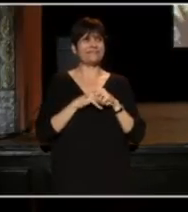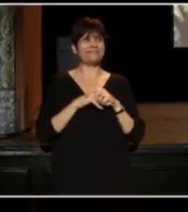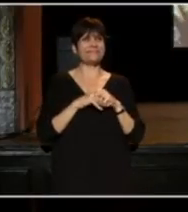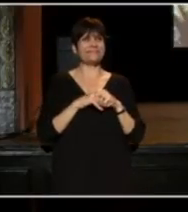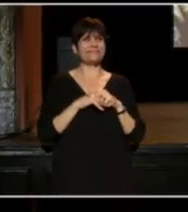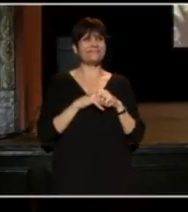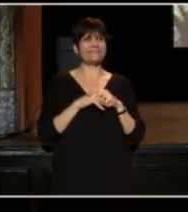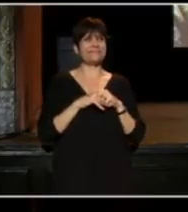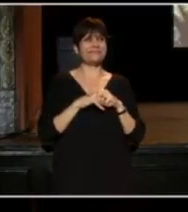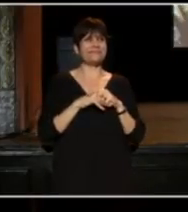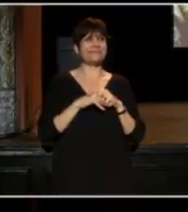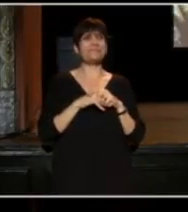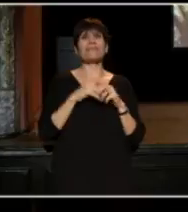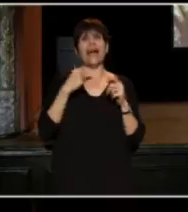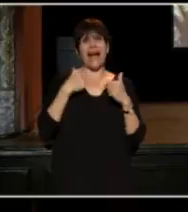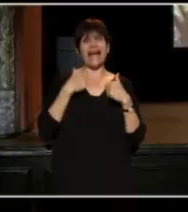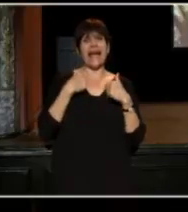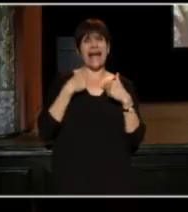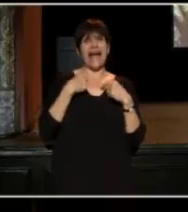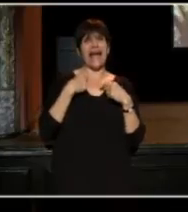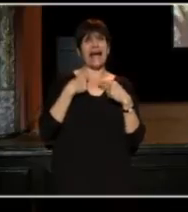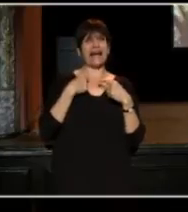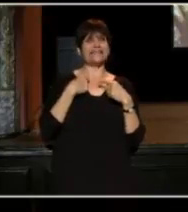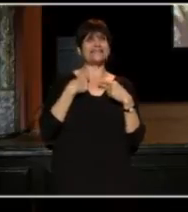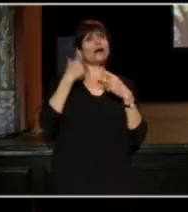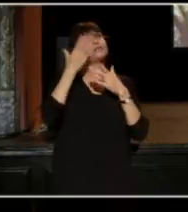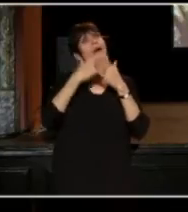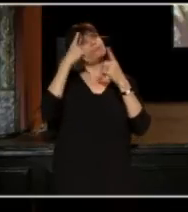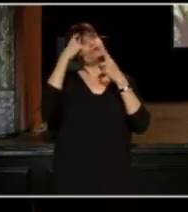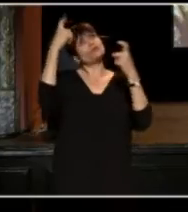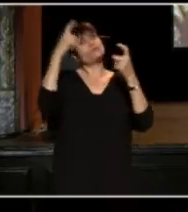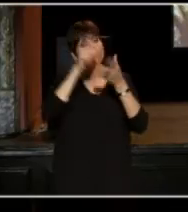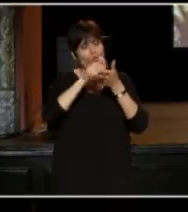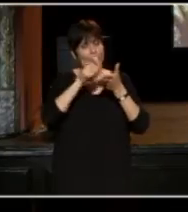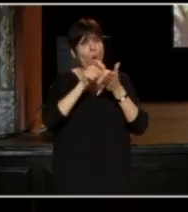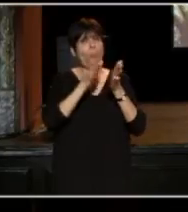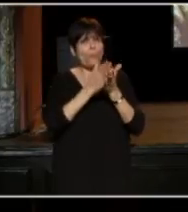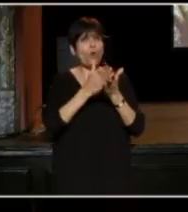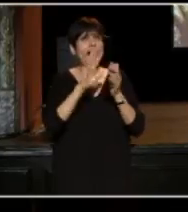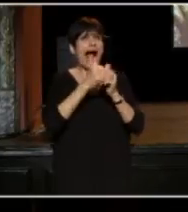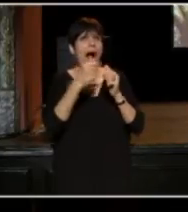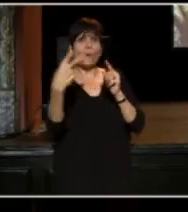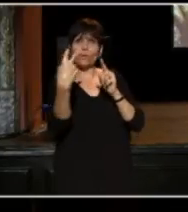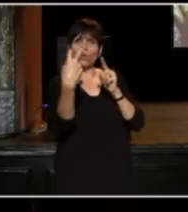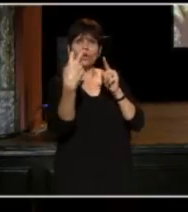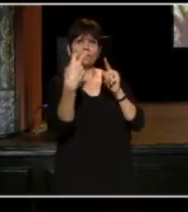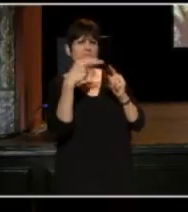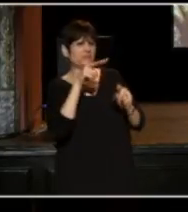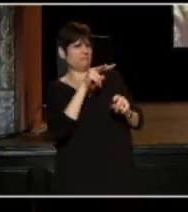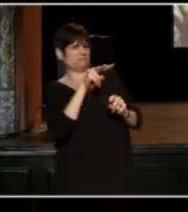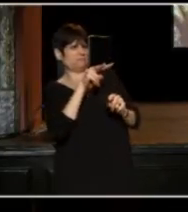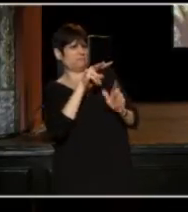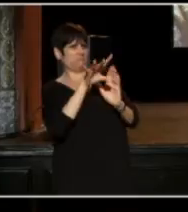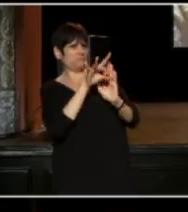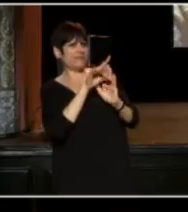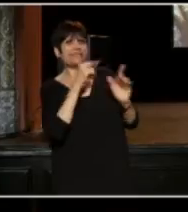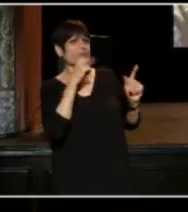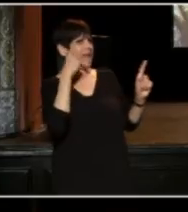I have dreams when I wrote this book about how it would be received. This was not in my dreams.